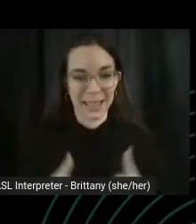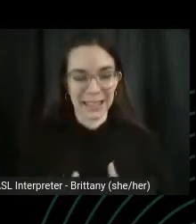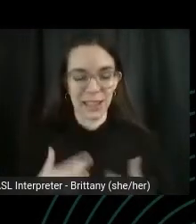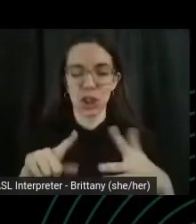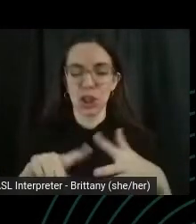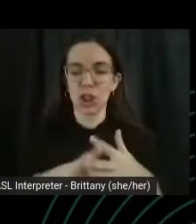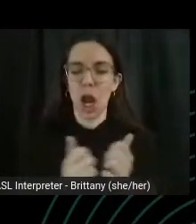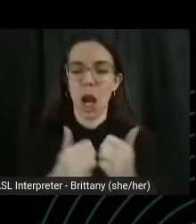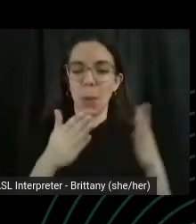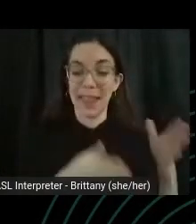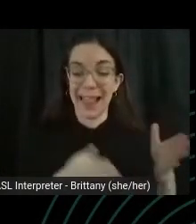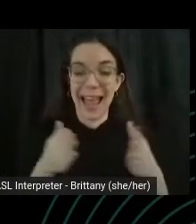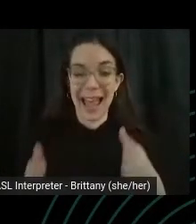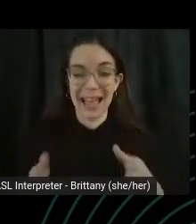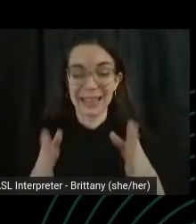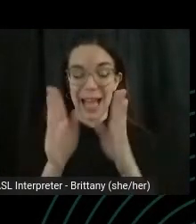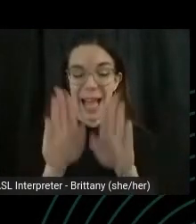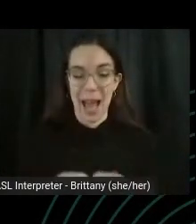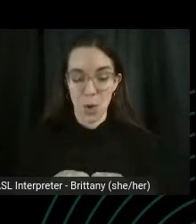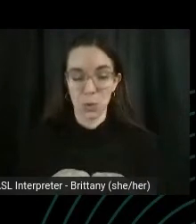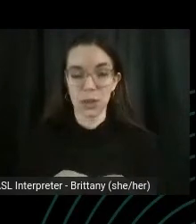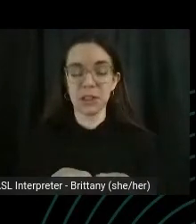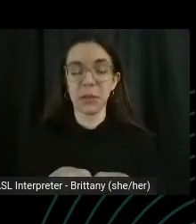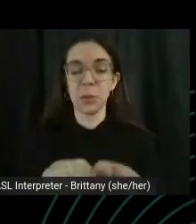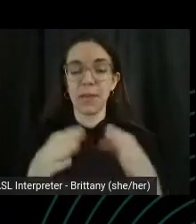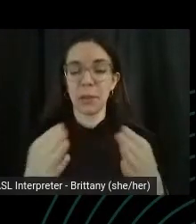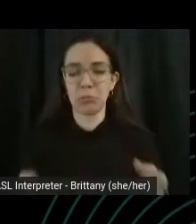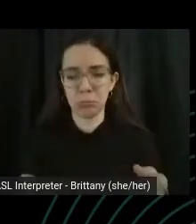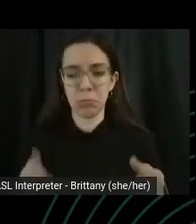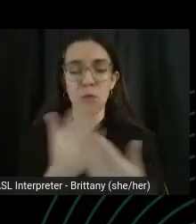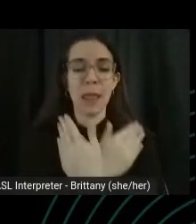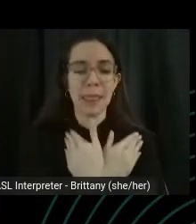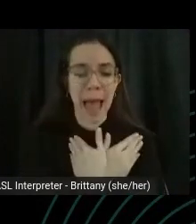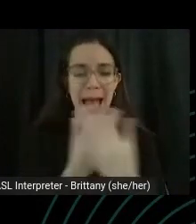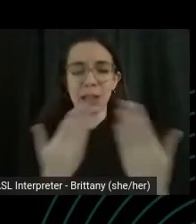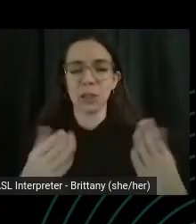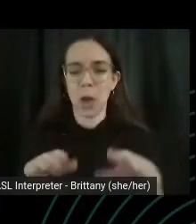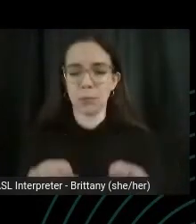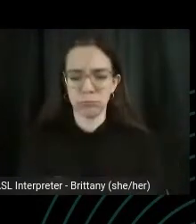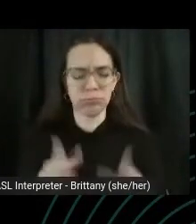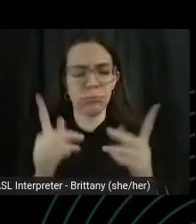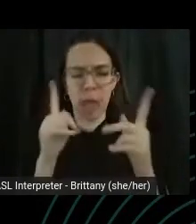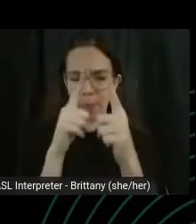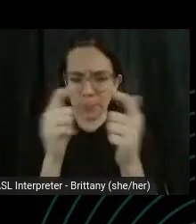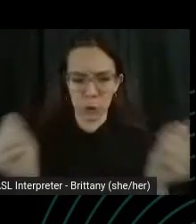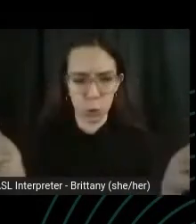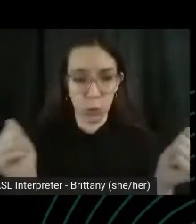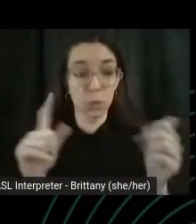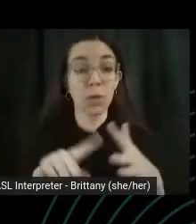Absolutely, like or you can have them engaged totally up to you and we'll start by rounding our back.